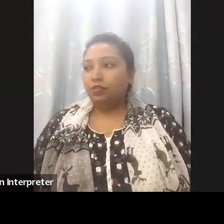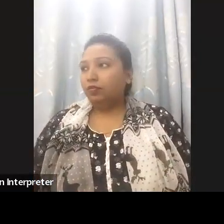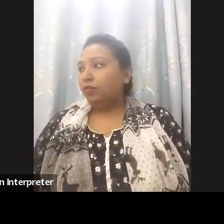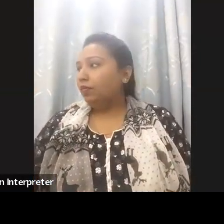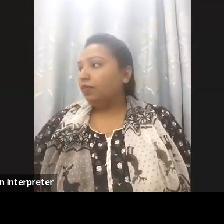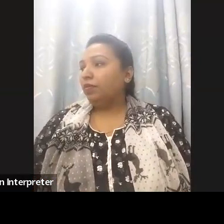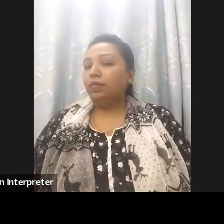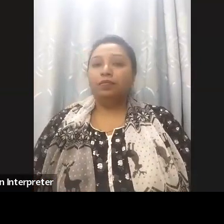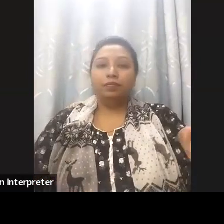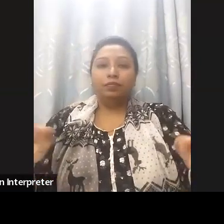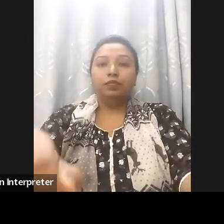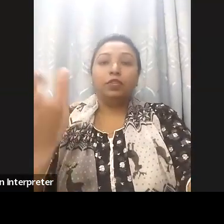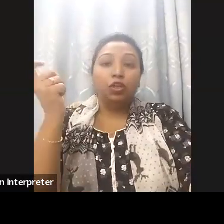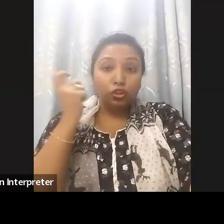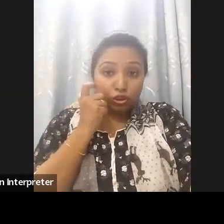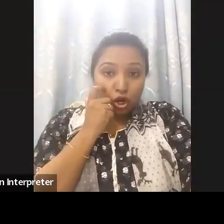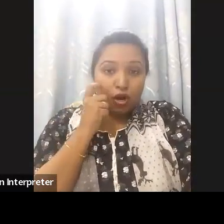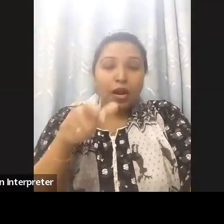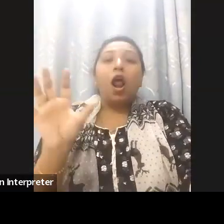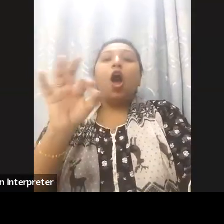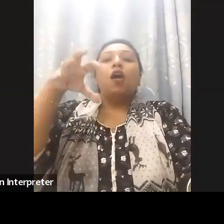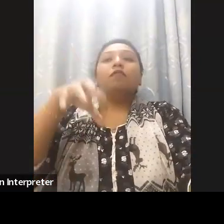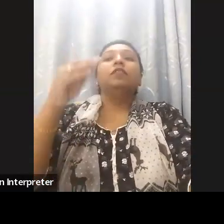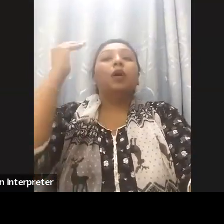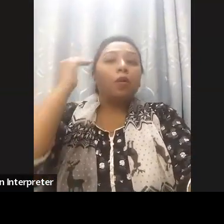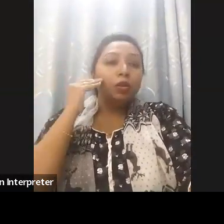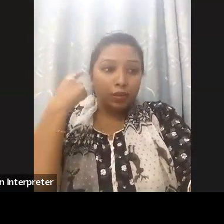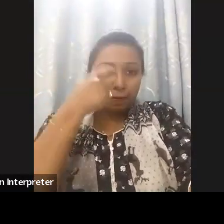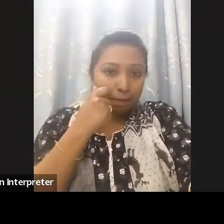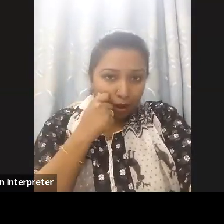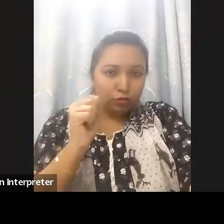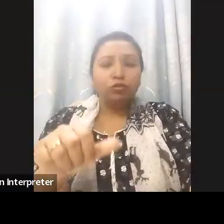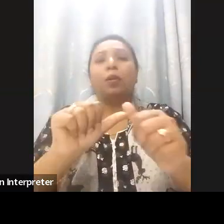between the government agency person with disability and various stakeholders, Bangladesh